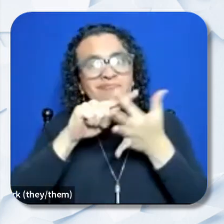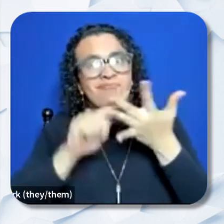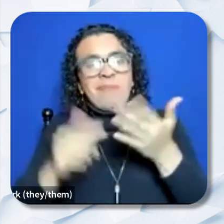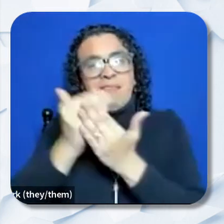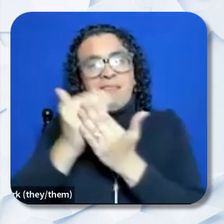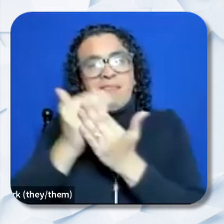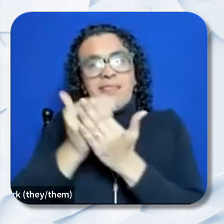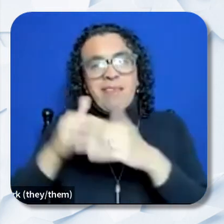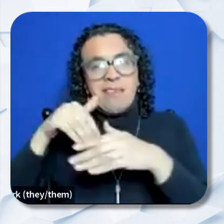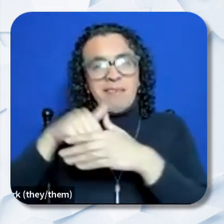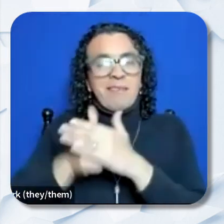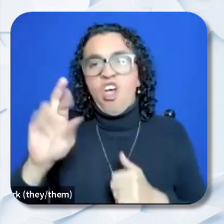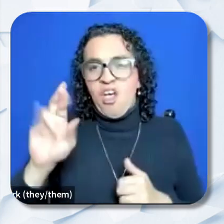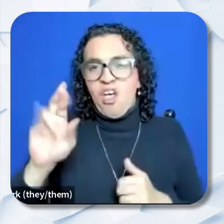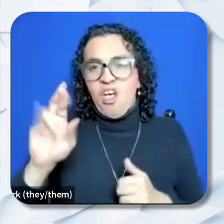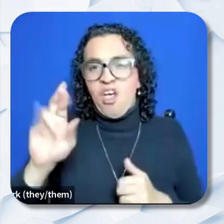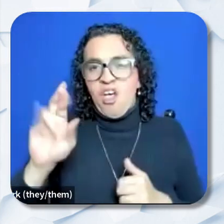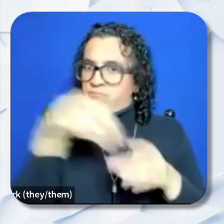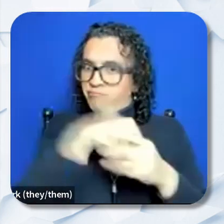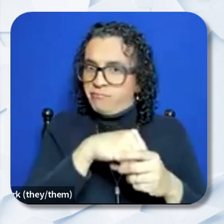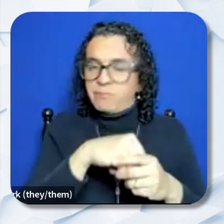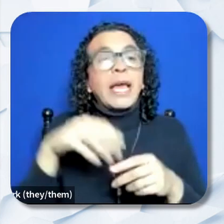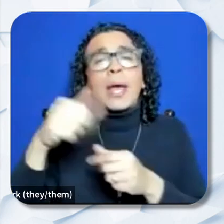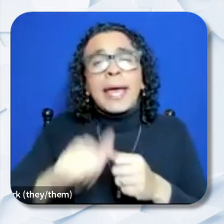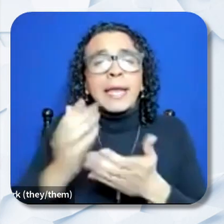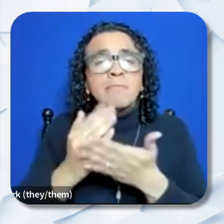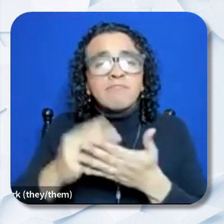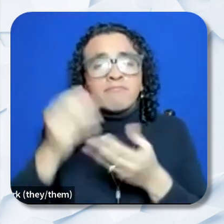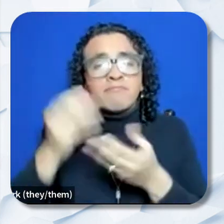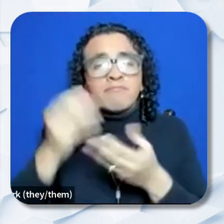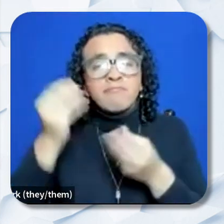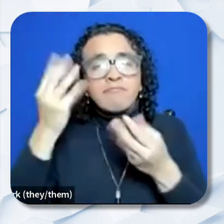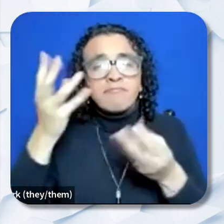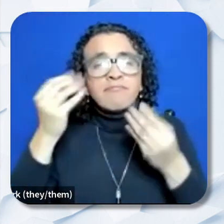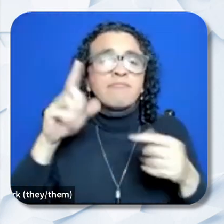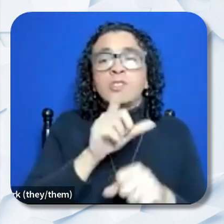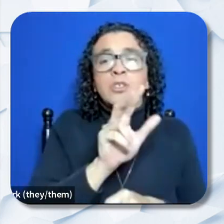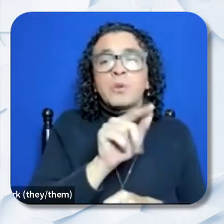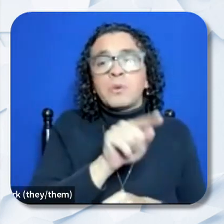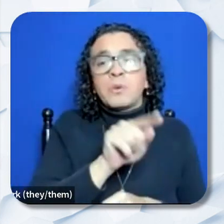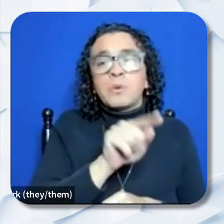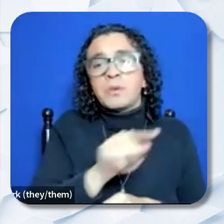Be sure to include all items for budget codes listed under 2023-24 budget information requested